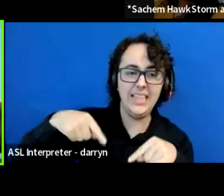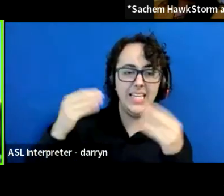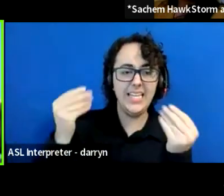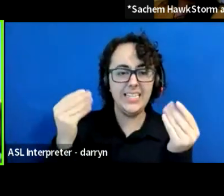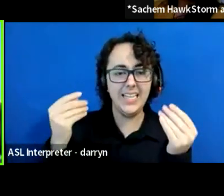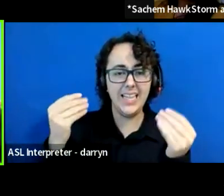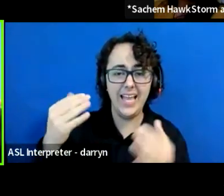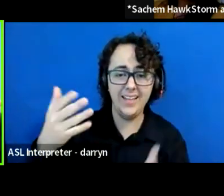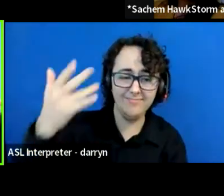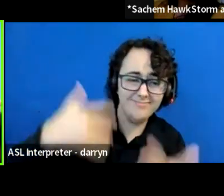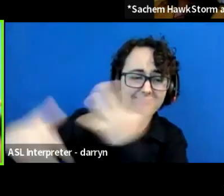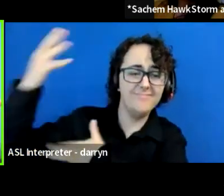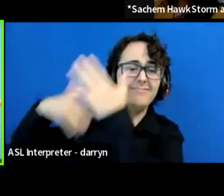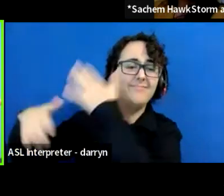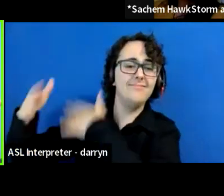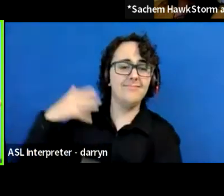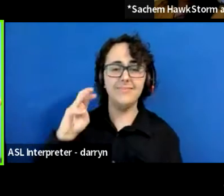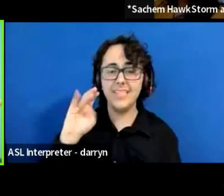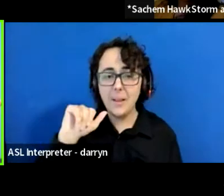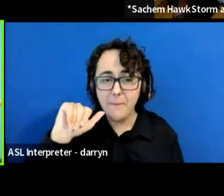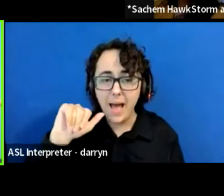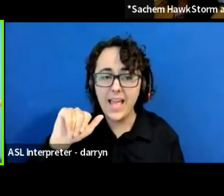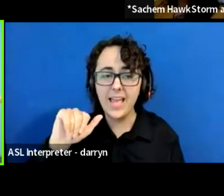in the Yucatan to the Navajo people.